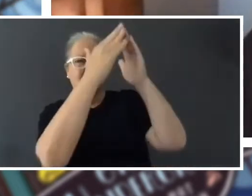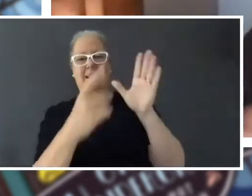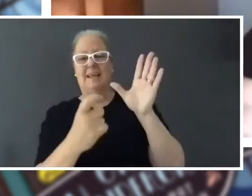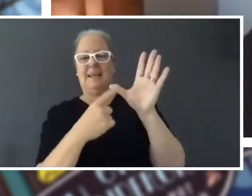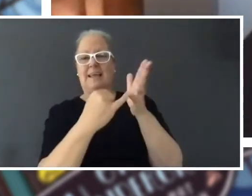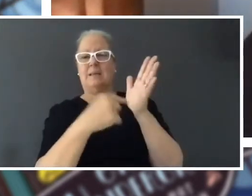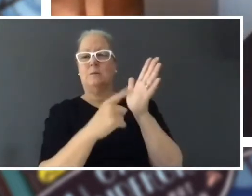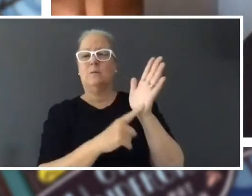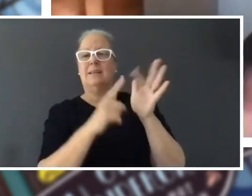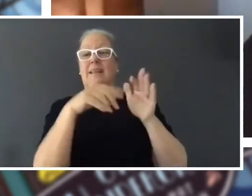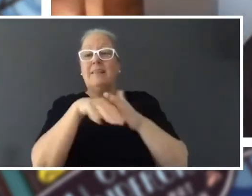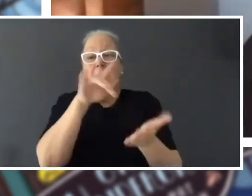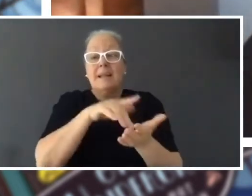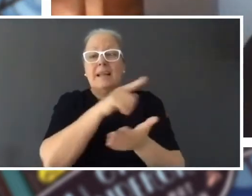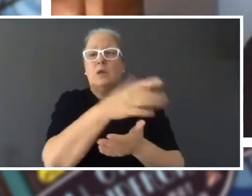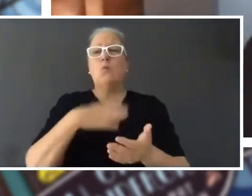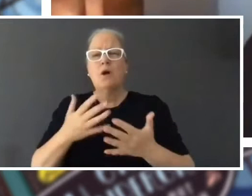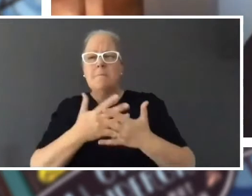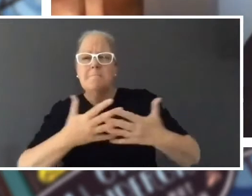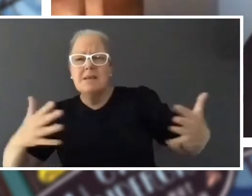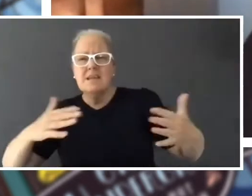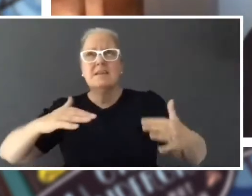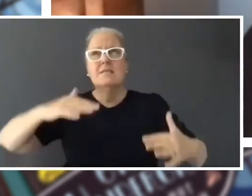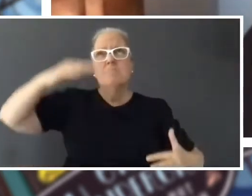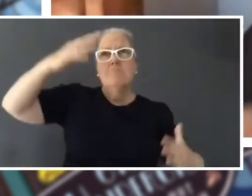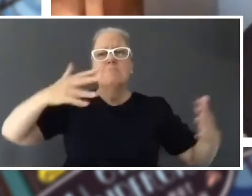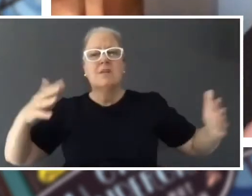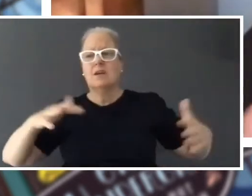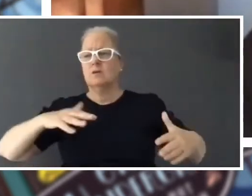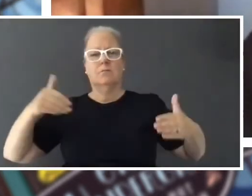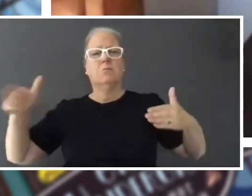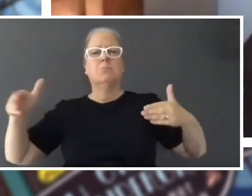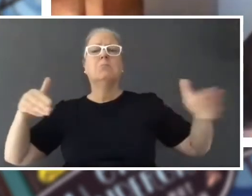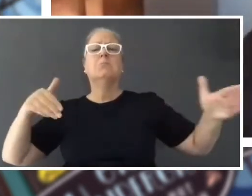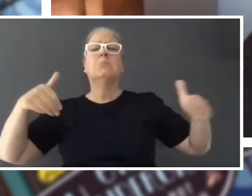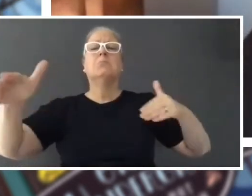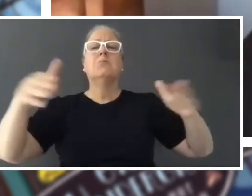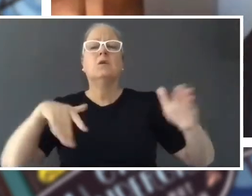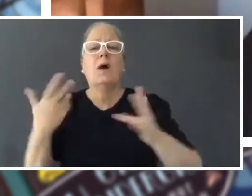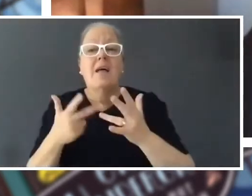wants to be so big, he doesn't want anyone else to have a big house, so maybe all the other houses are small.